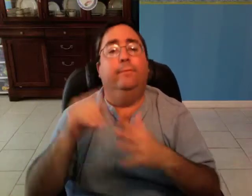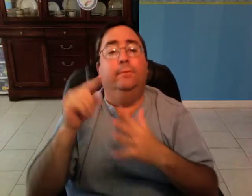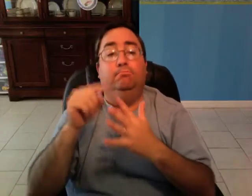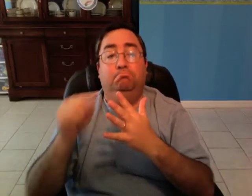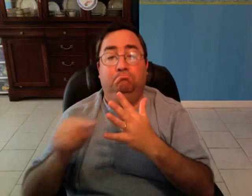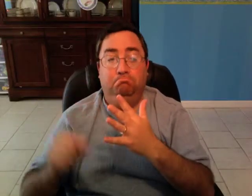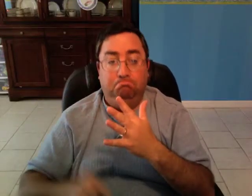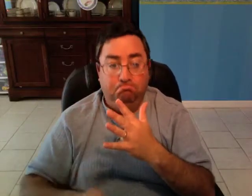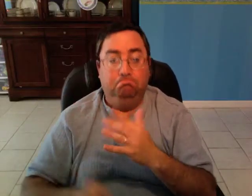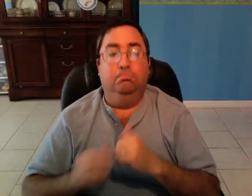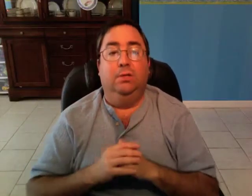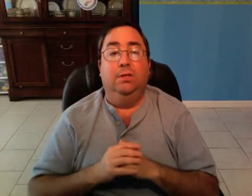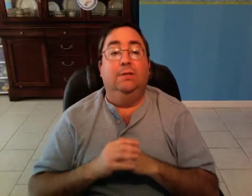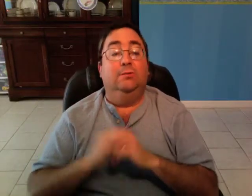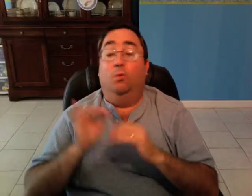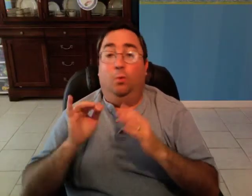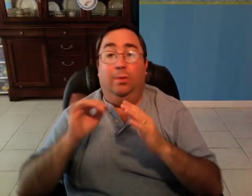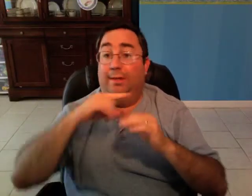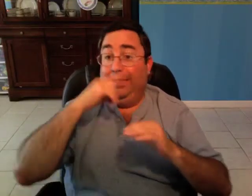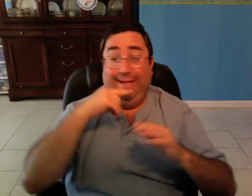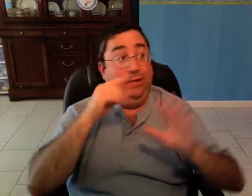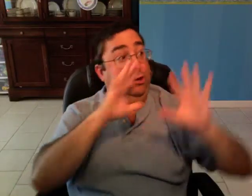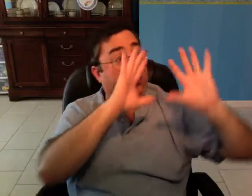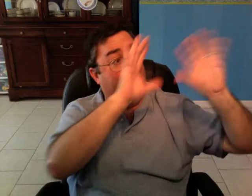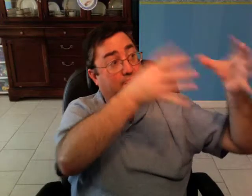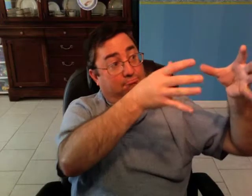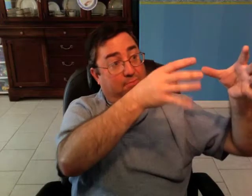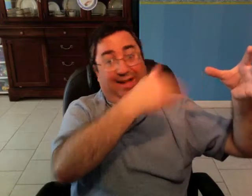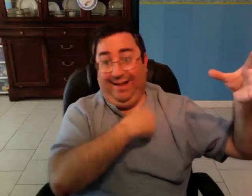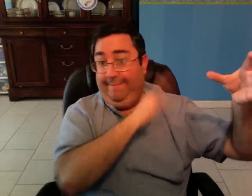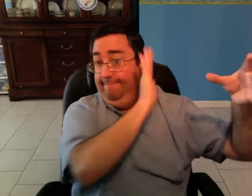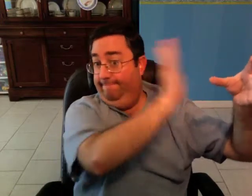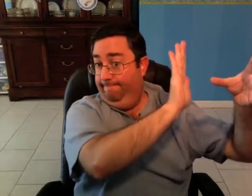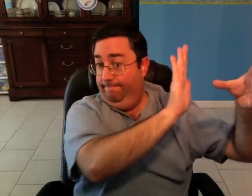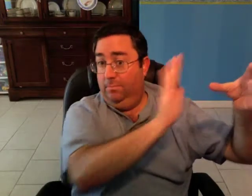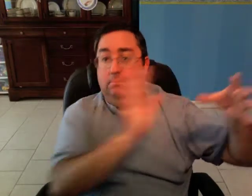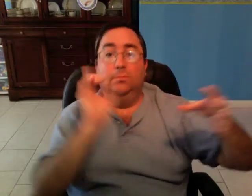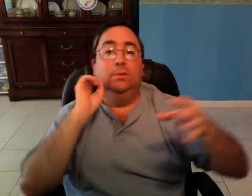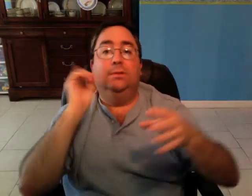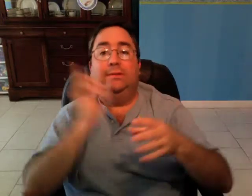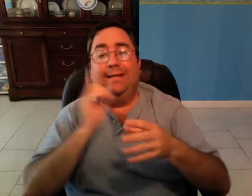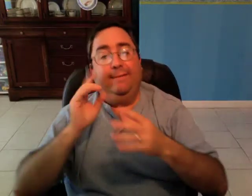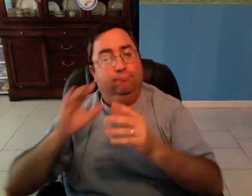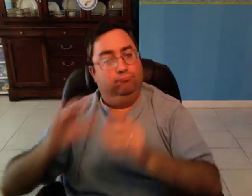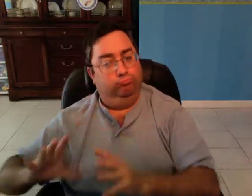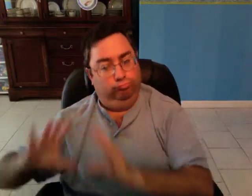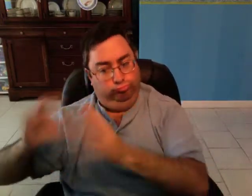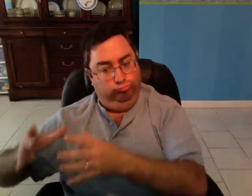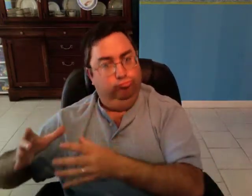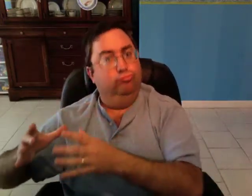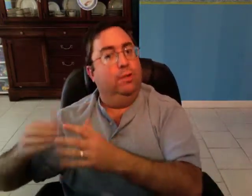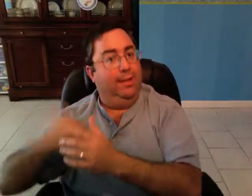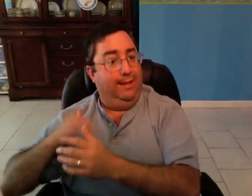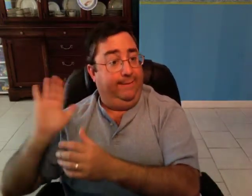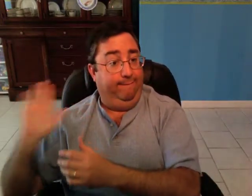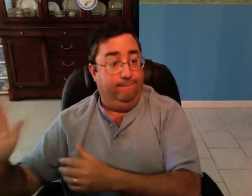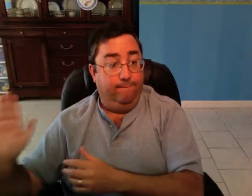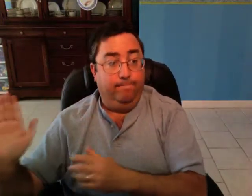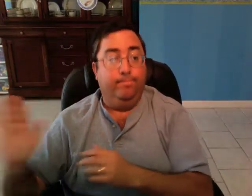and so on. Hearing and Deaf people have separate ways of being.